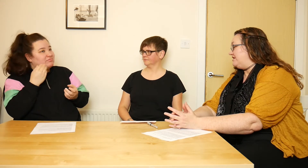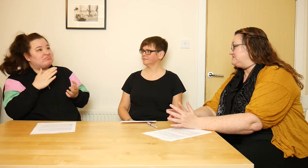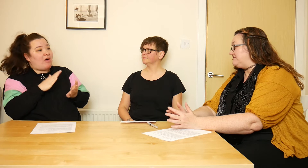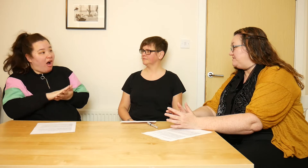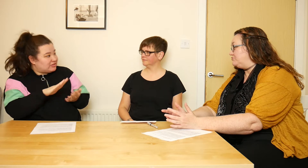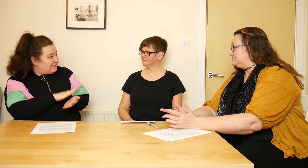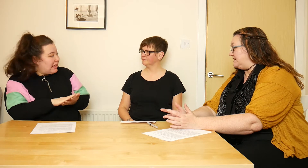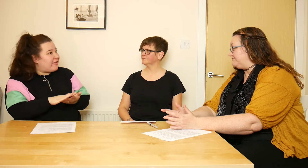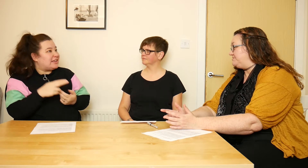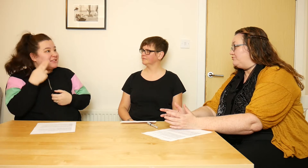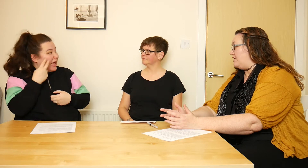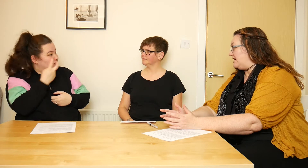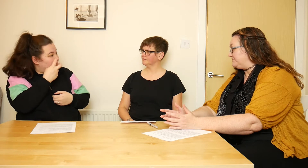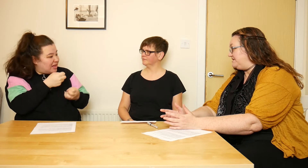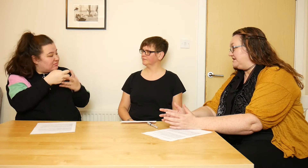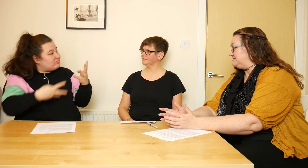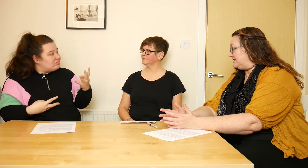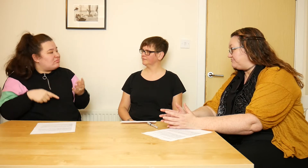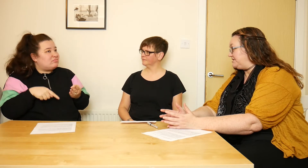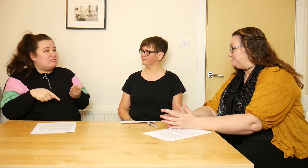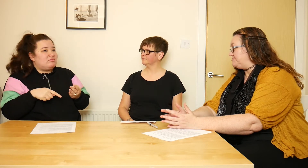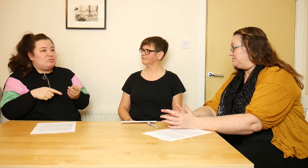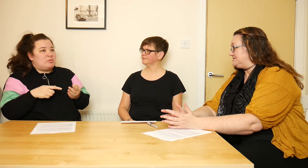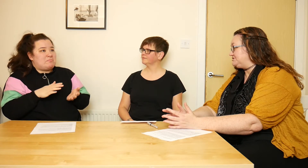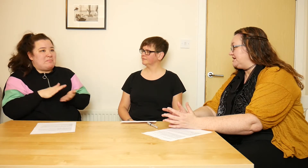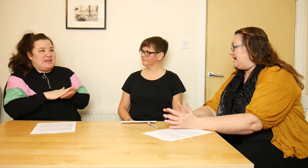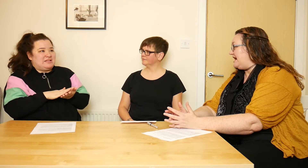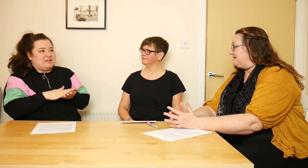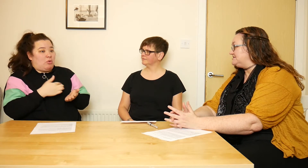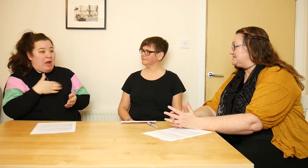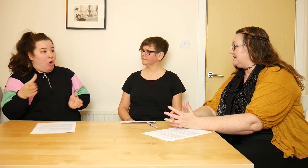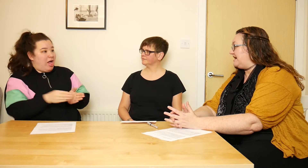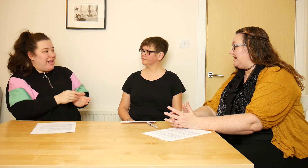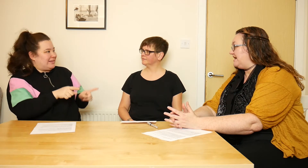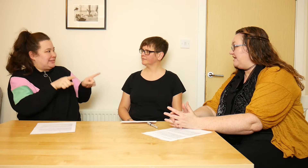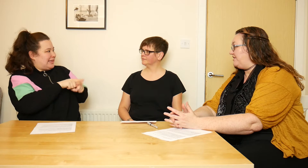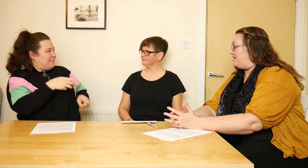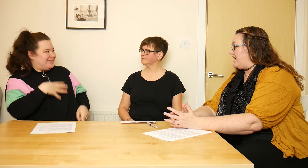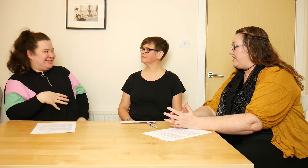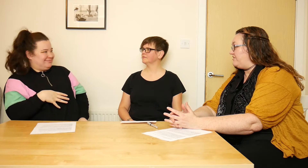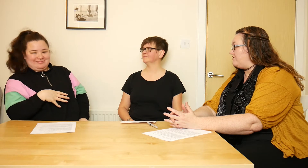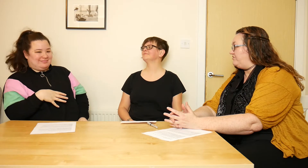You have deaf people, deafened people, hard of hearing, deaf-blind people, etcetera.